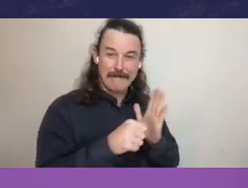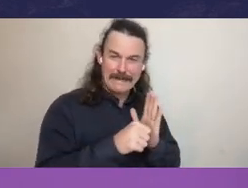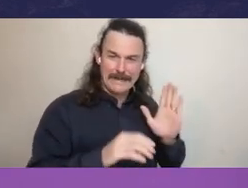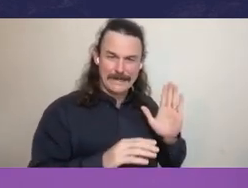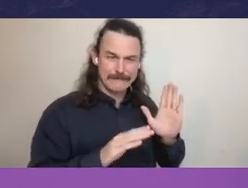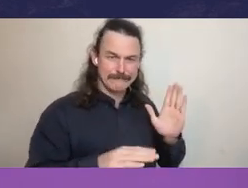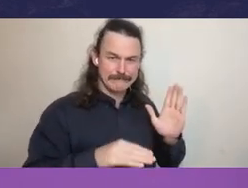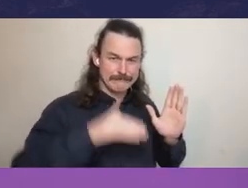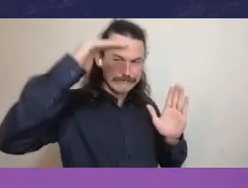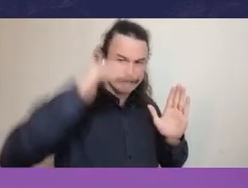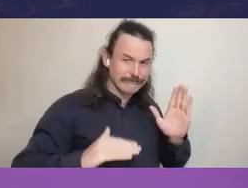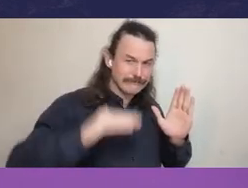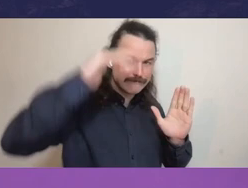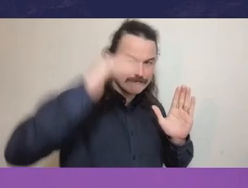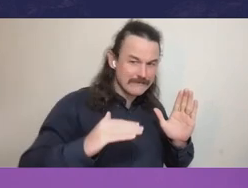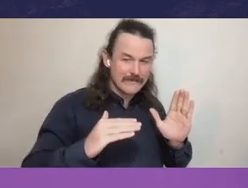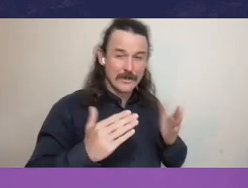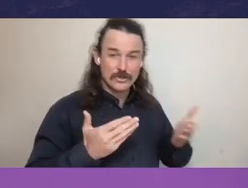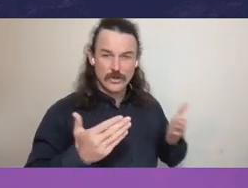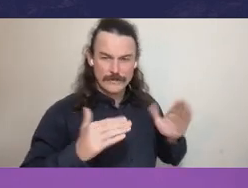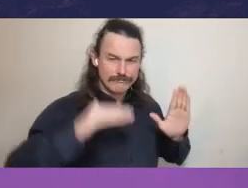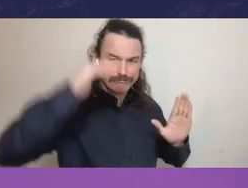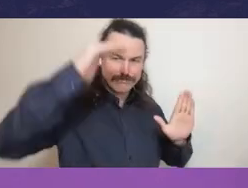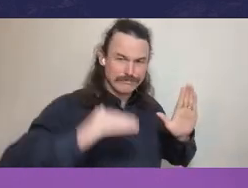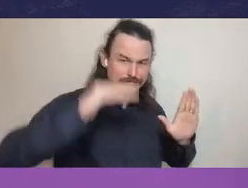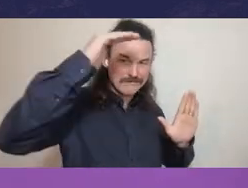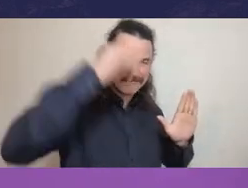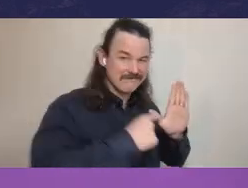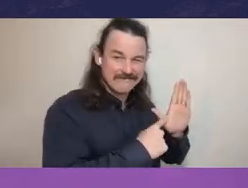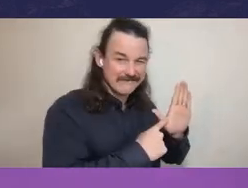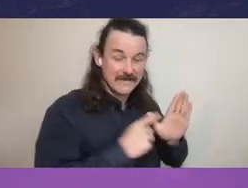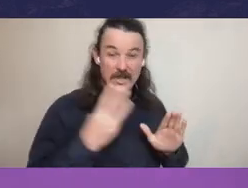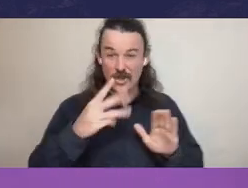after 30 years, it's still best summarized